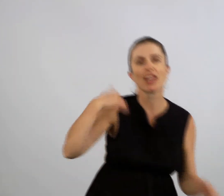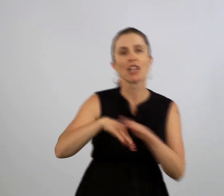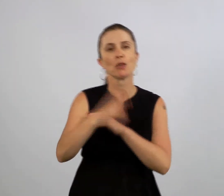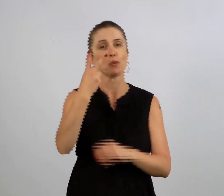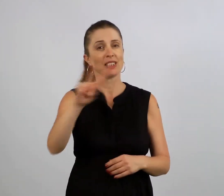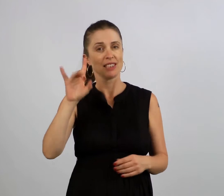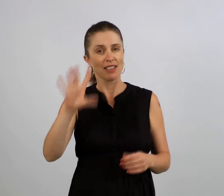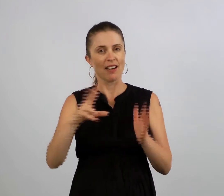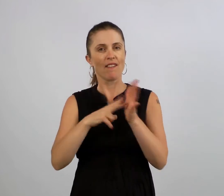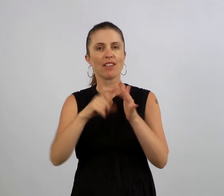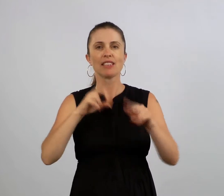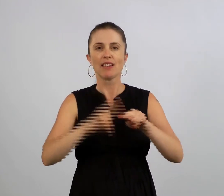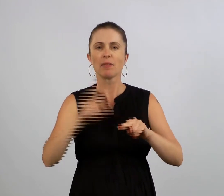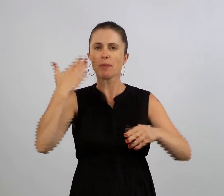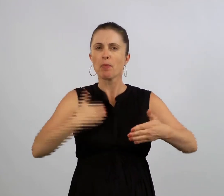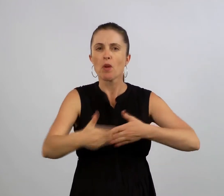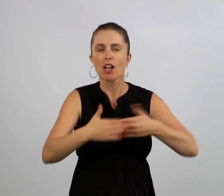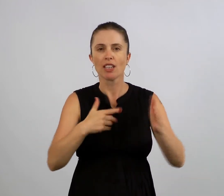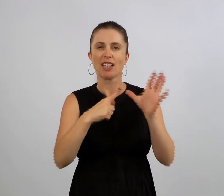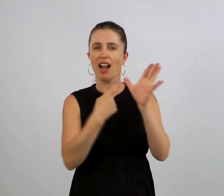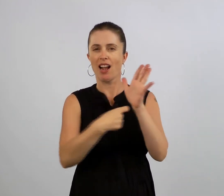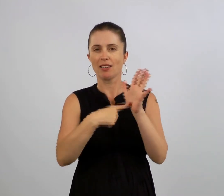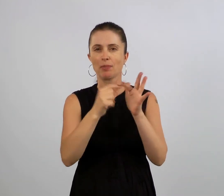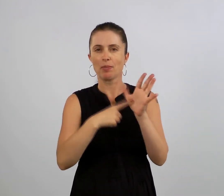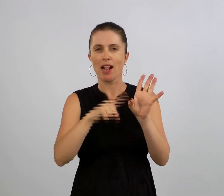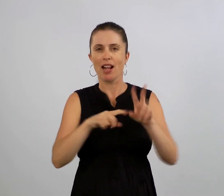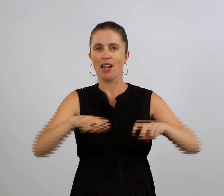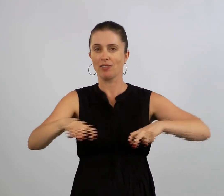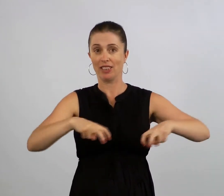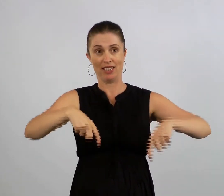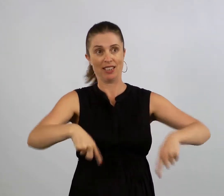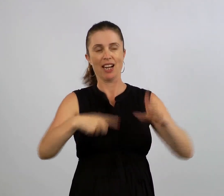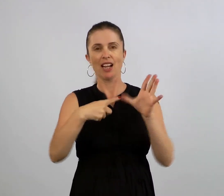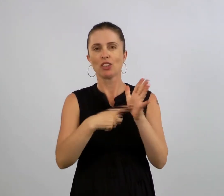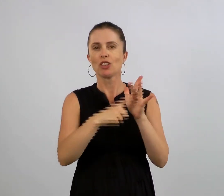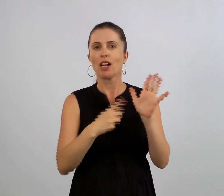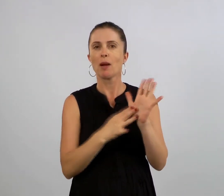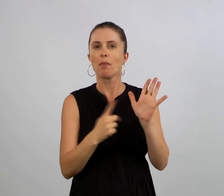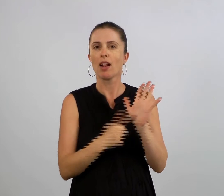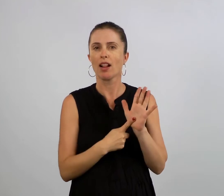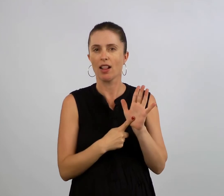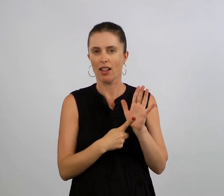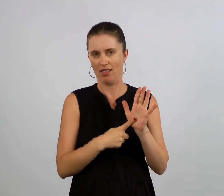In 2010, Vicdeaf organised Artplay at the JML centre at Vicdeaf